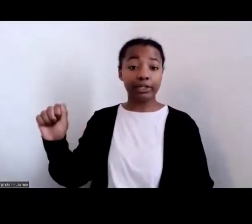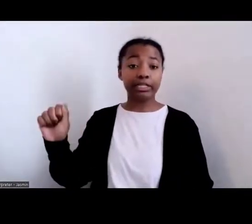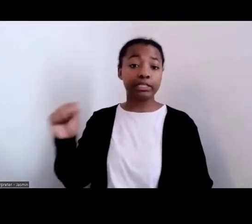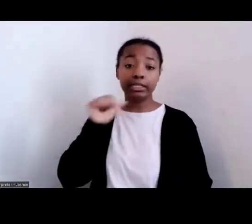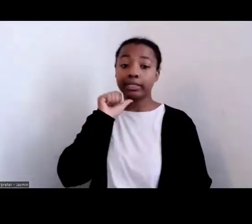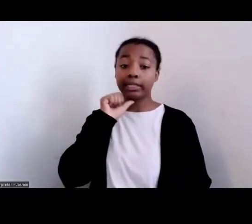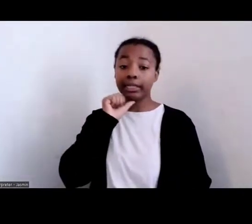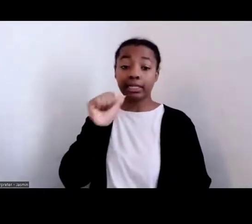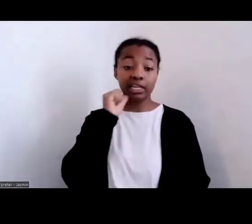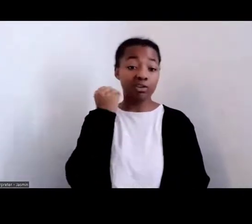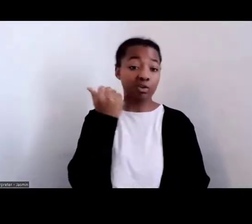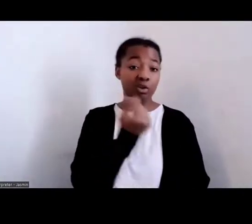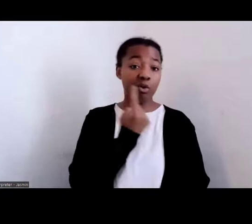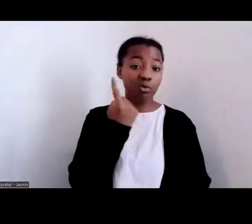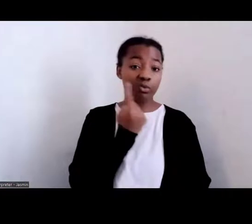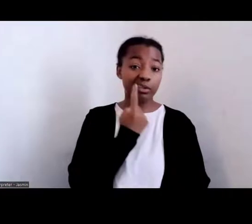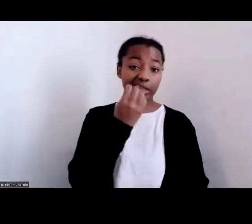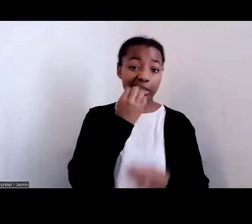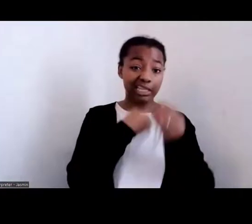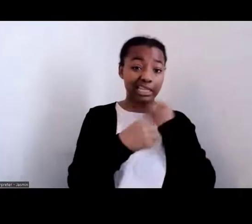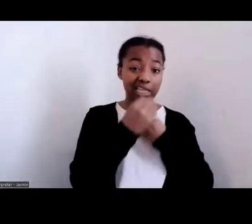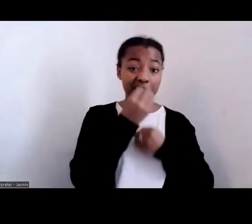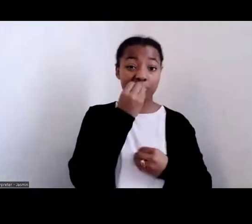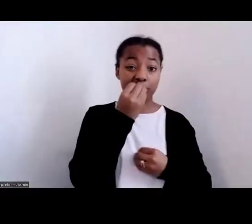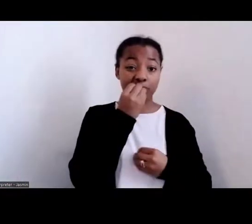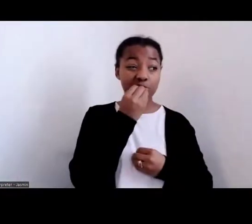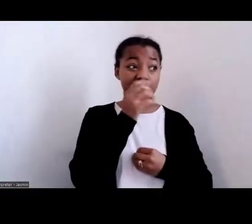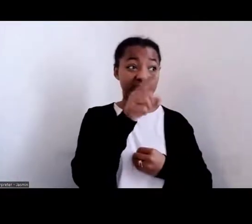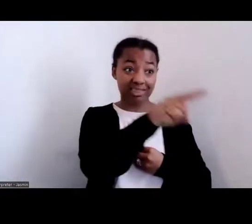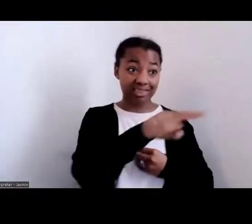creative in the ways in which they were acquiring foods.